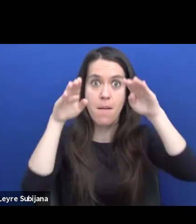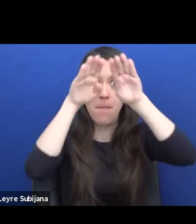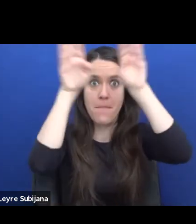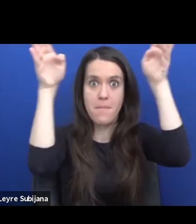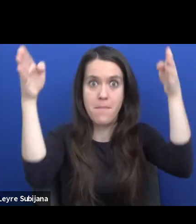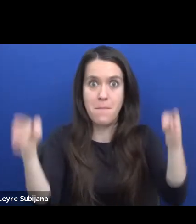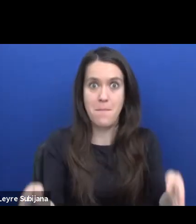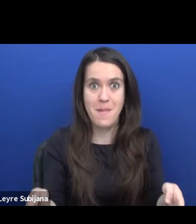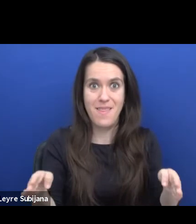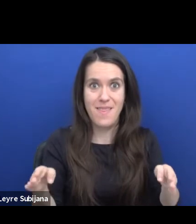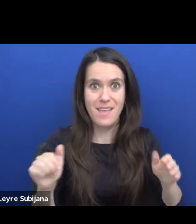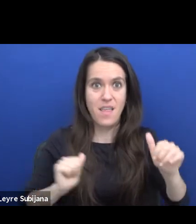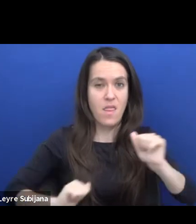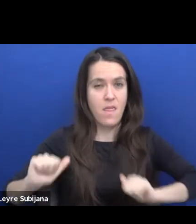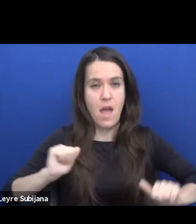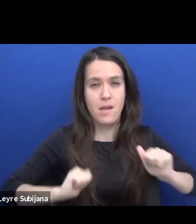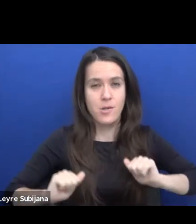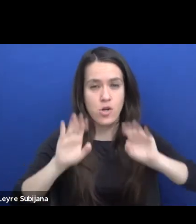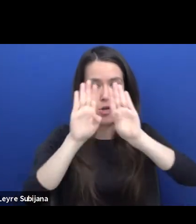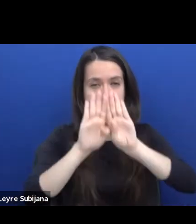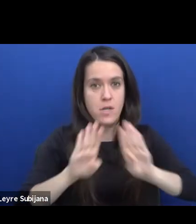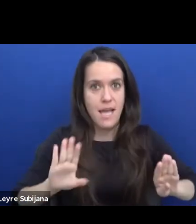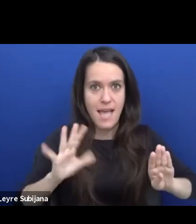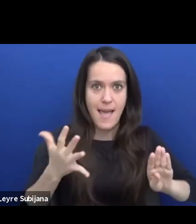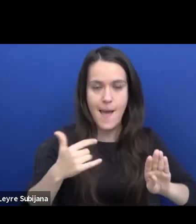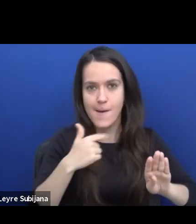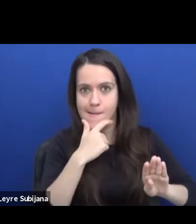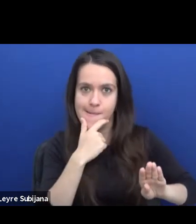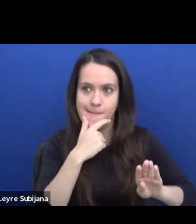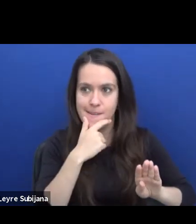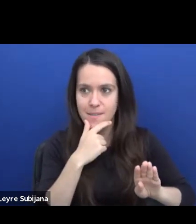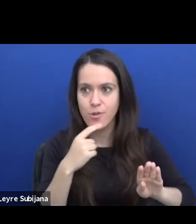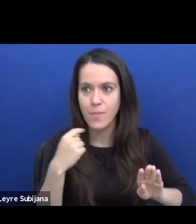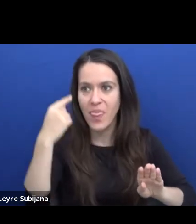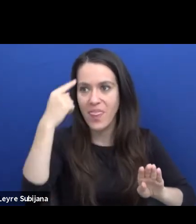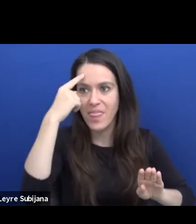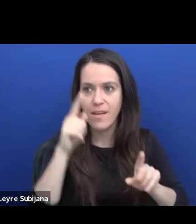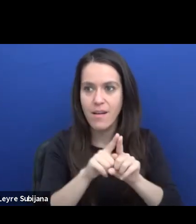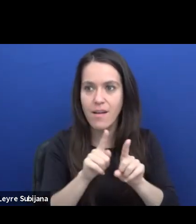But I started off with this idea of it's like a Zoom meeting so that people could connect